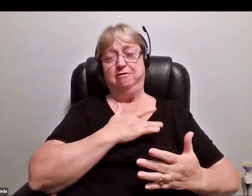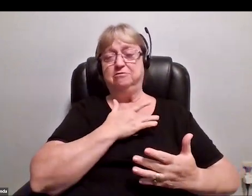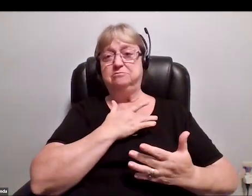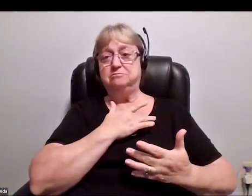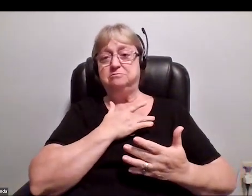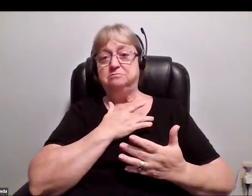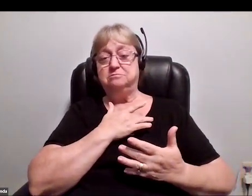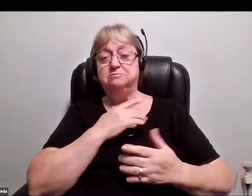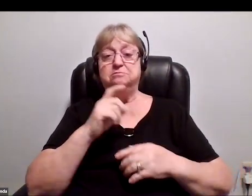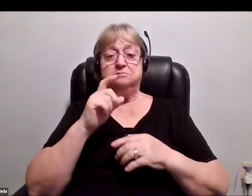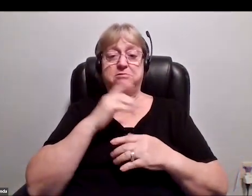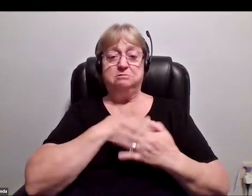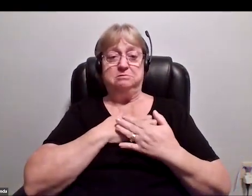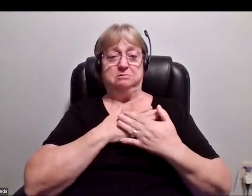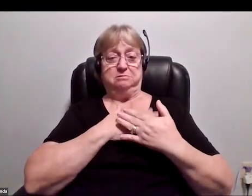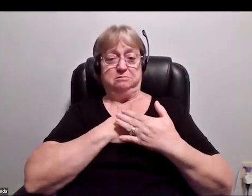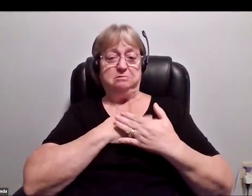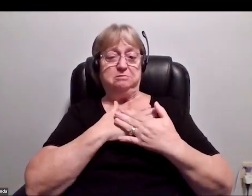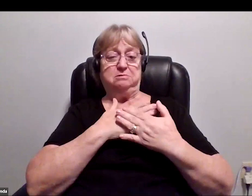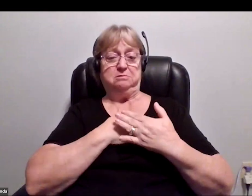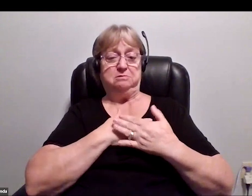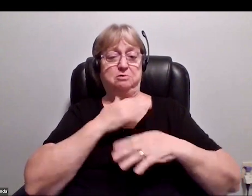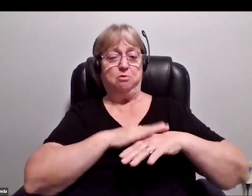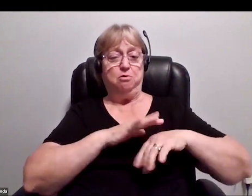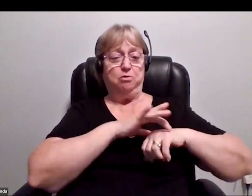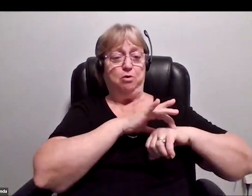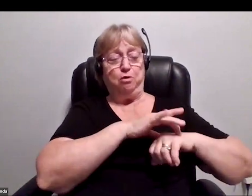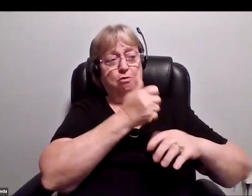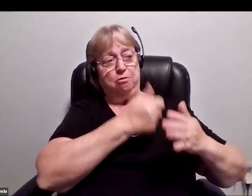Beats under the Earth's sapphire hue